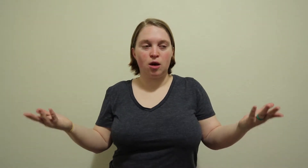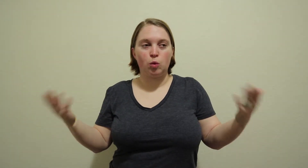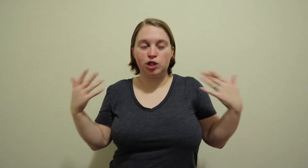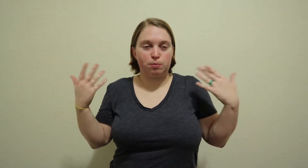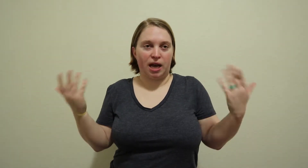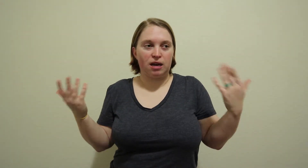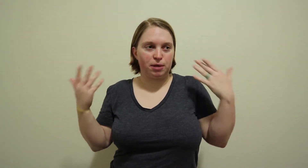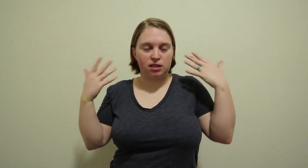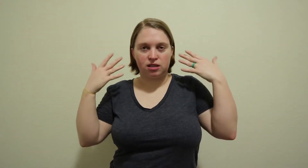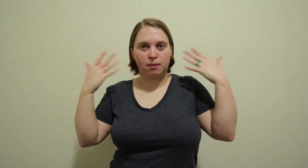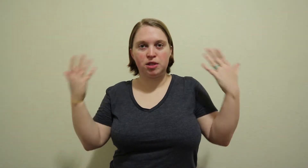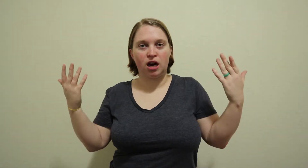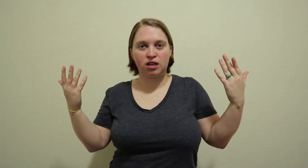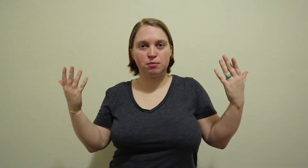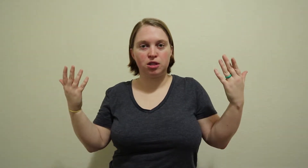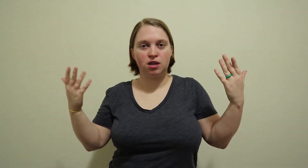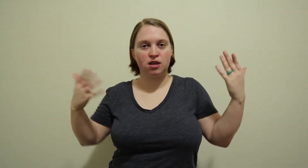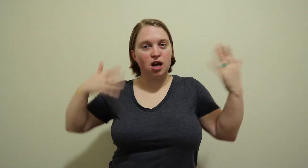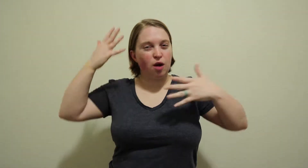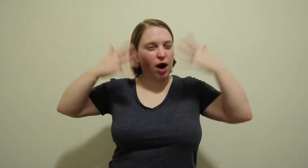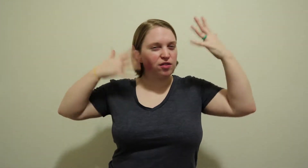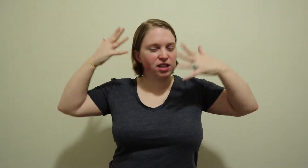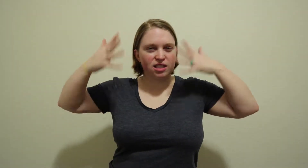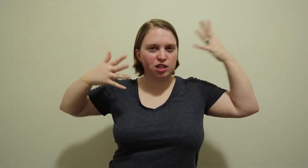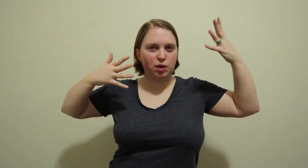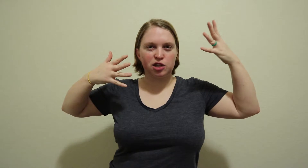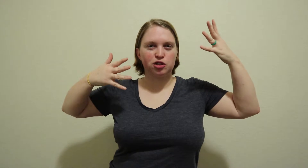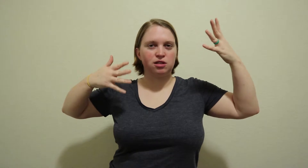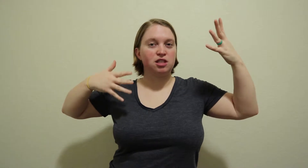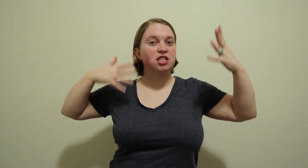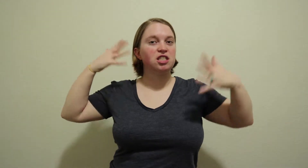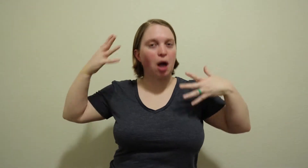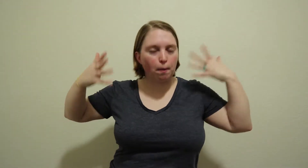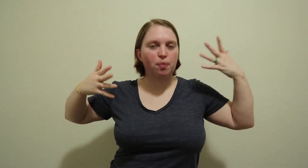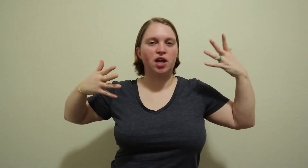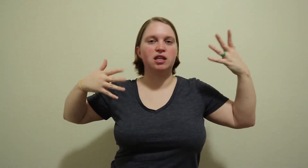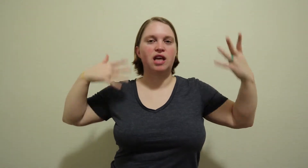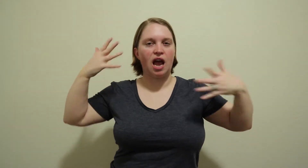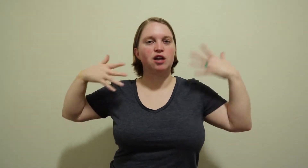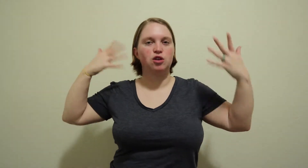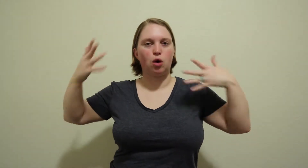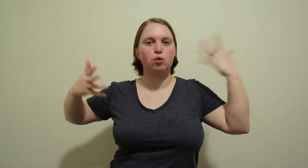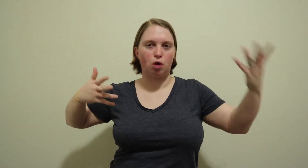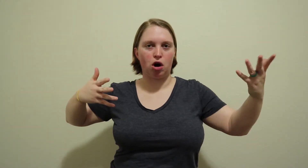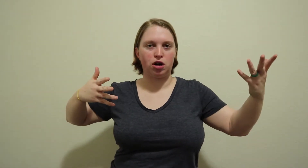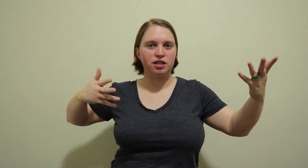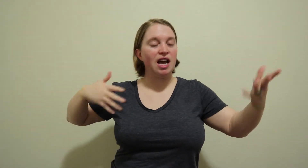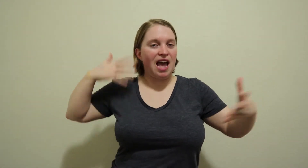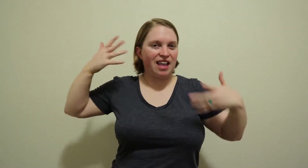which is bad to get sometimes around this situation, something can go wrong and